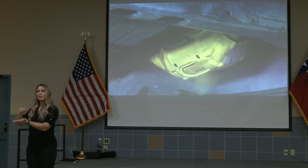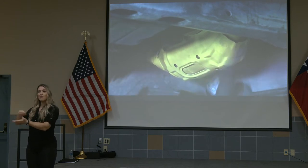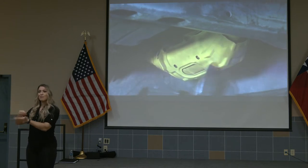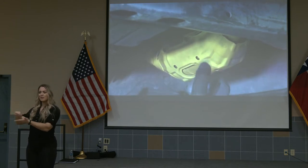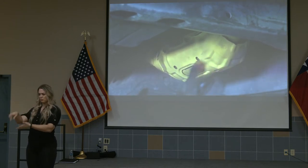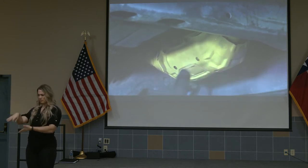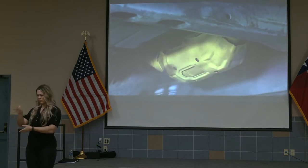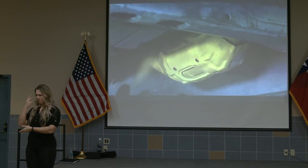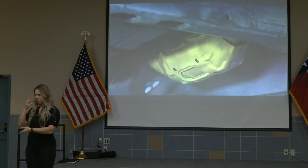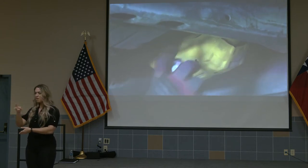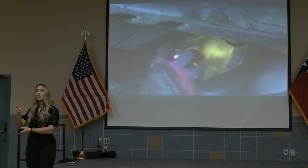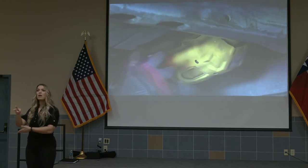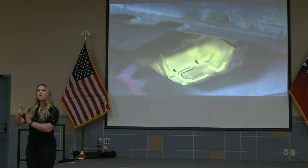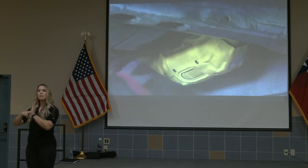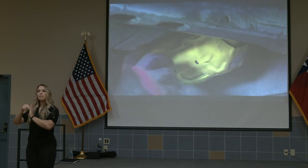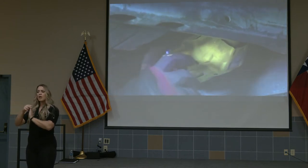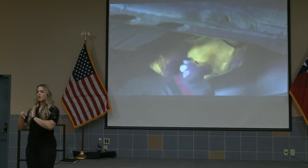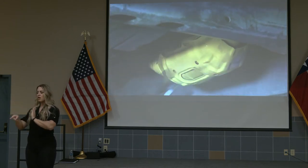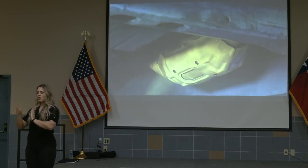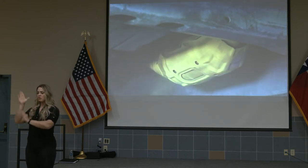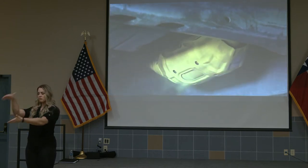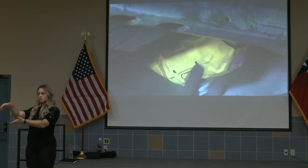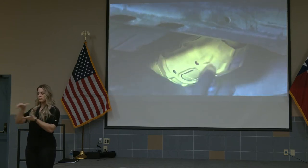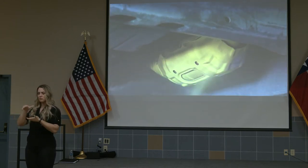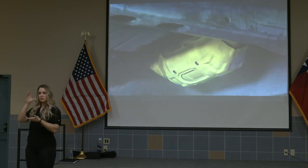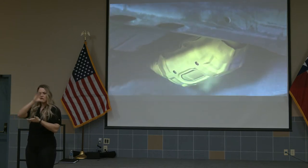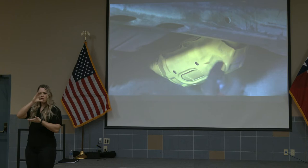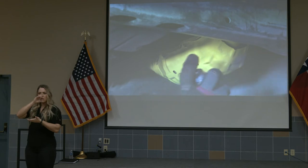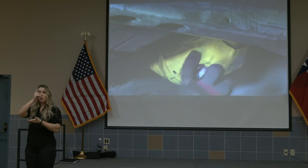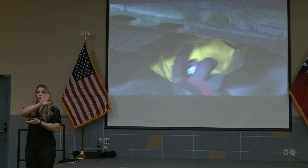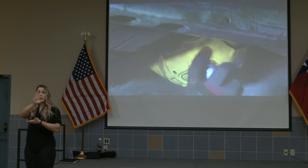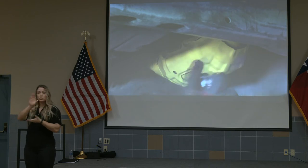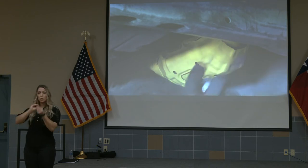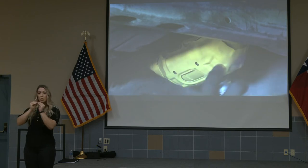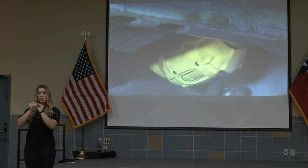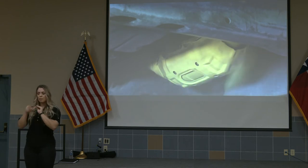we're going to search for numbers and printed on those and hopefully get an arrest on them.